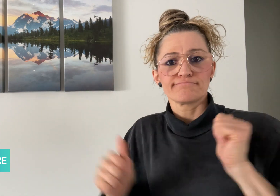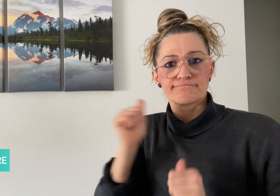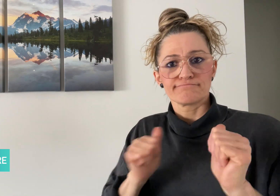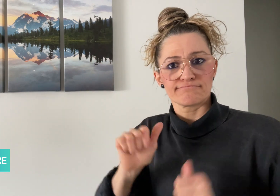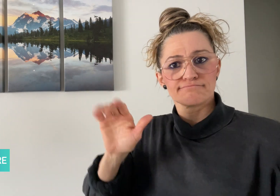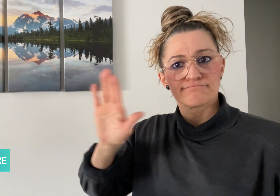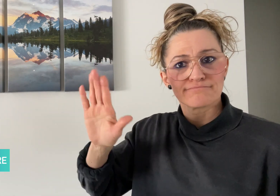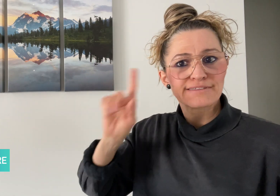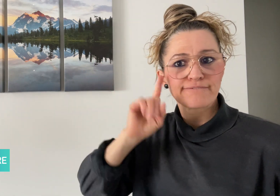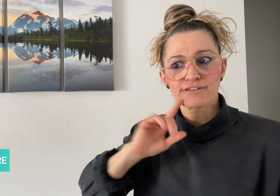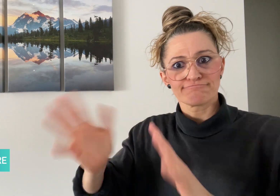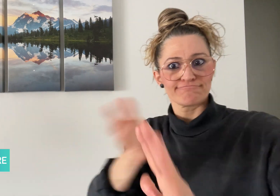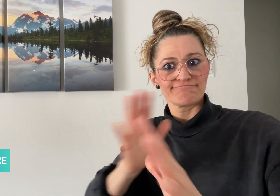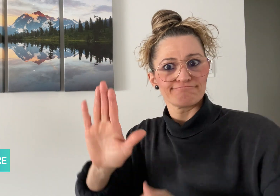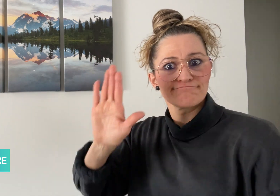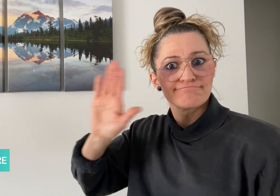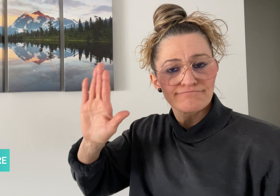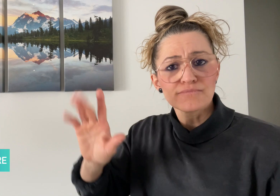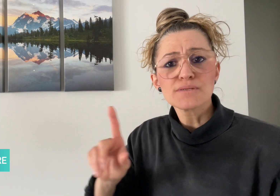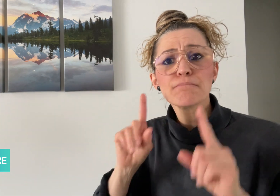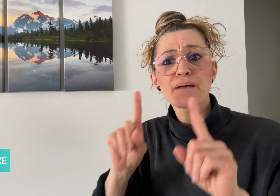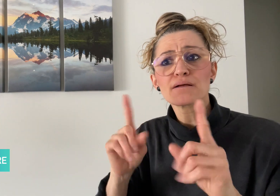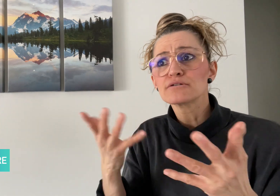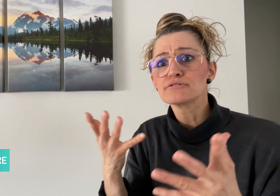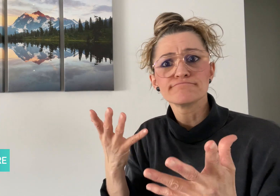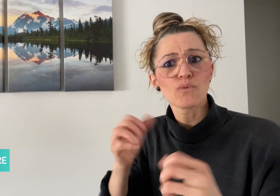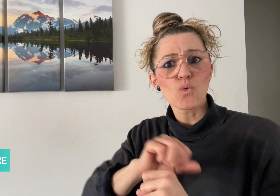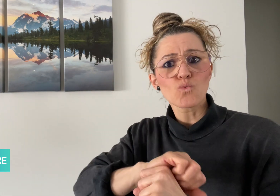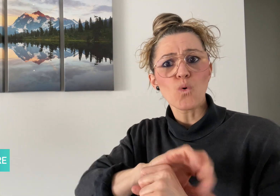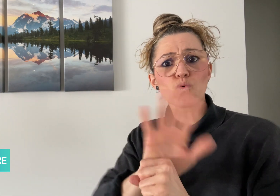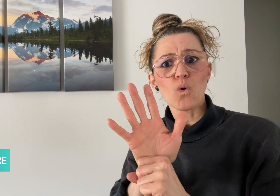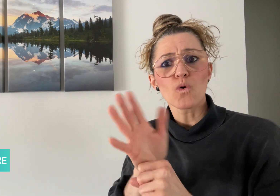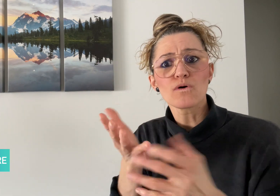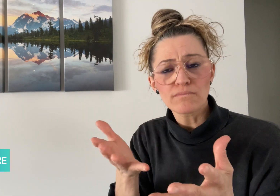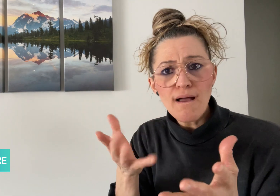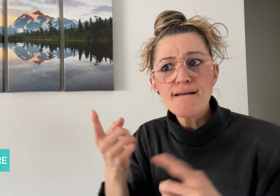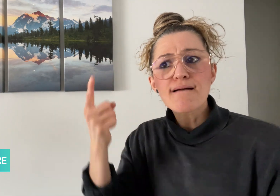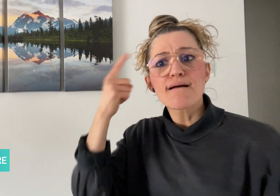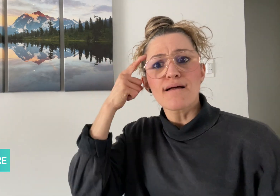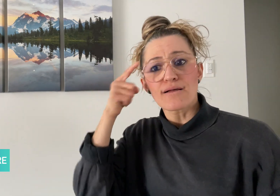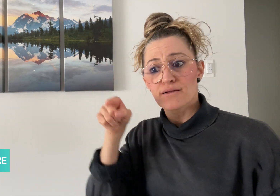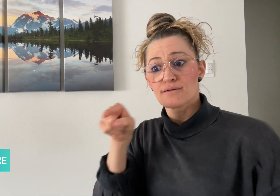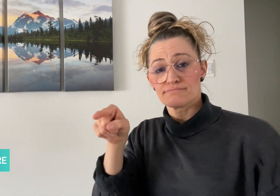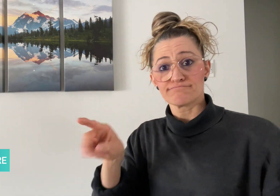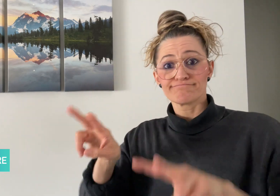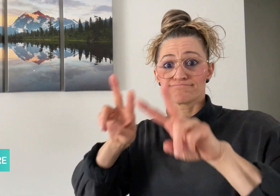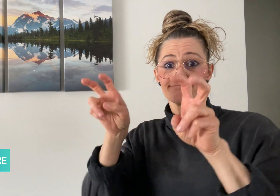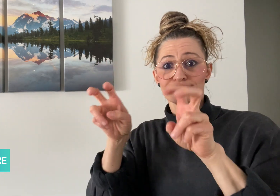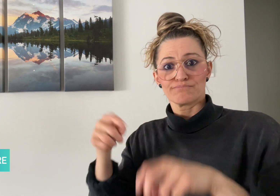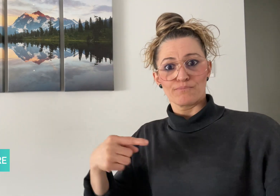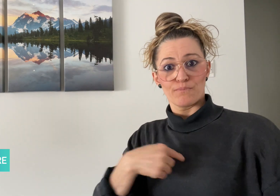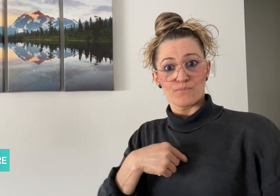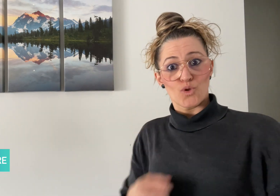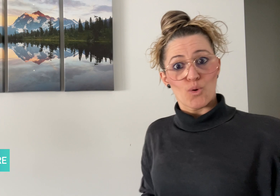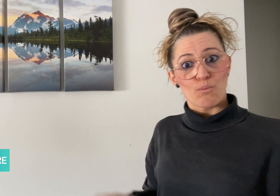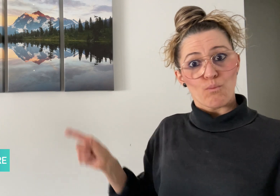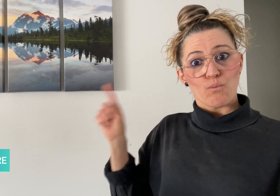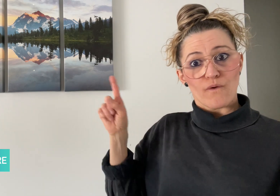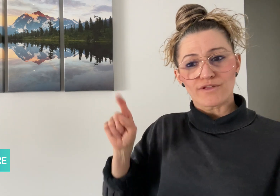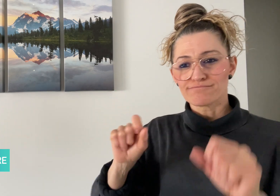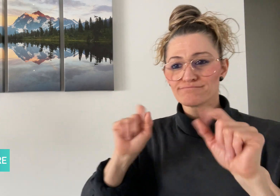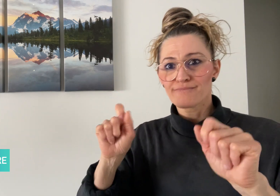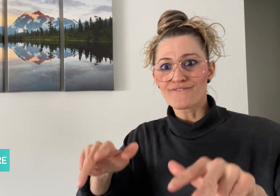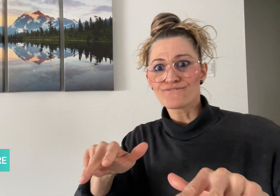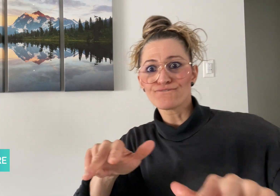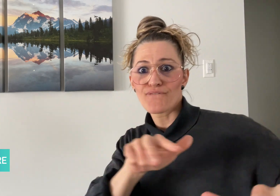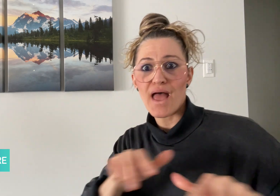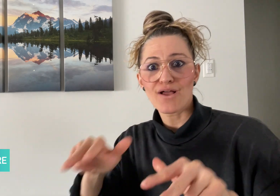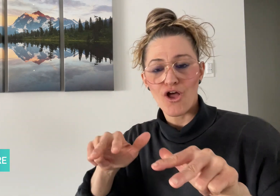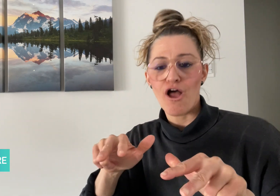theater in Finland but due to COVID-19, the "I Am Puff" series